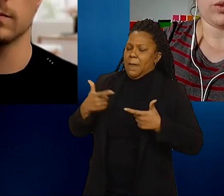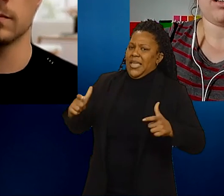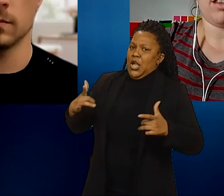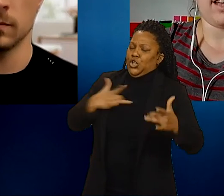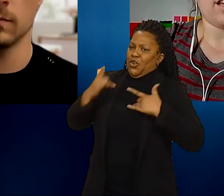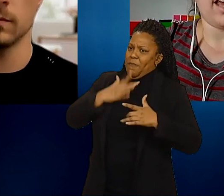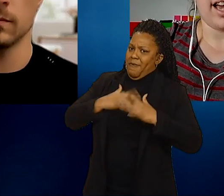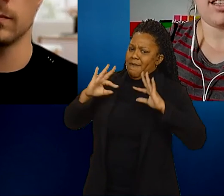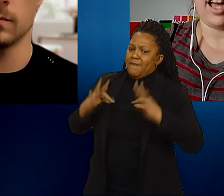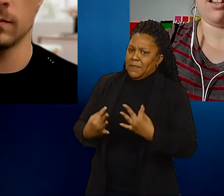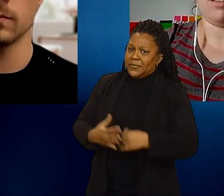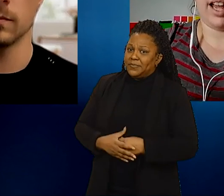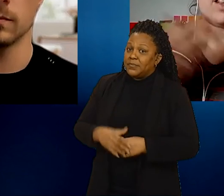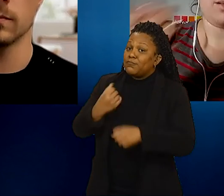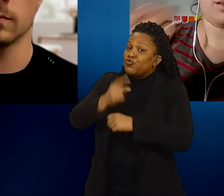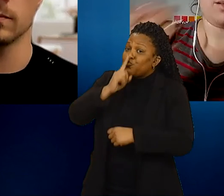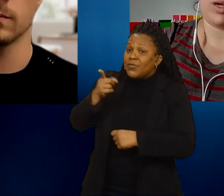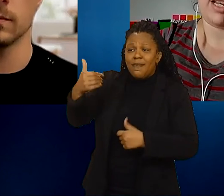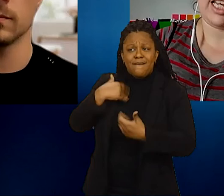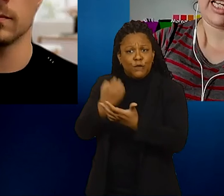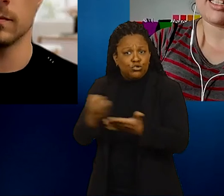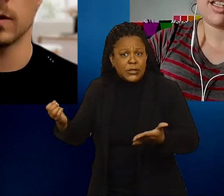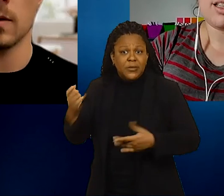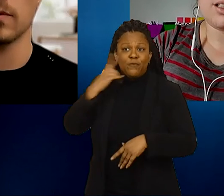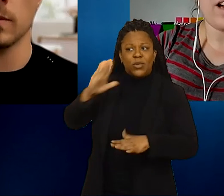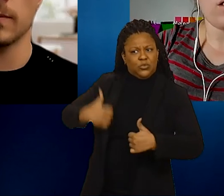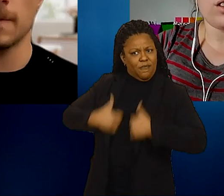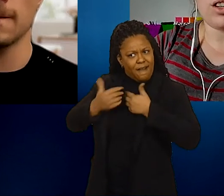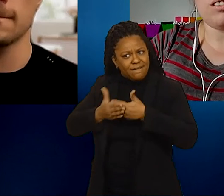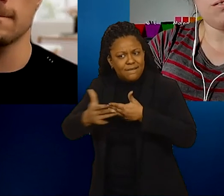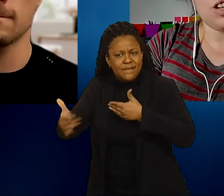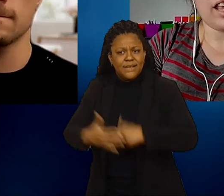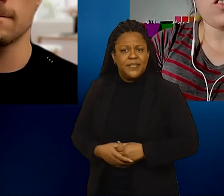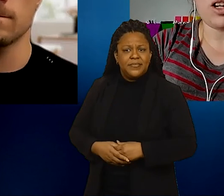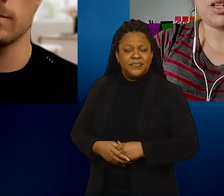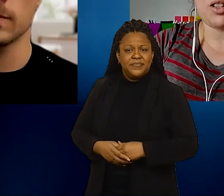that he had that - had the medical equipment he needs to have a good life here in Minnesota.